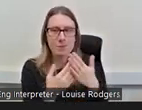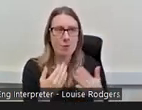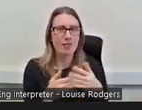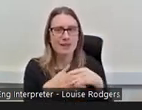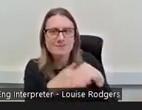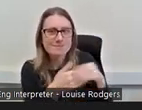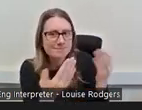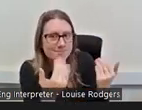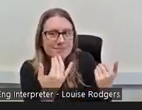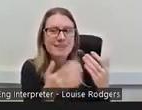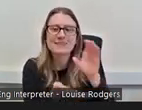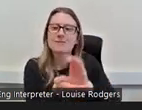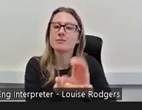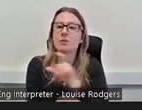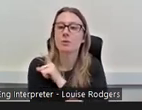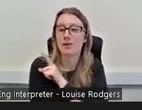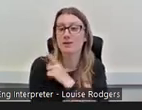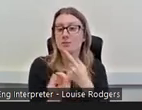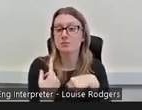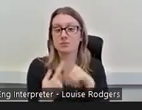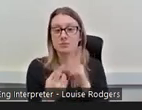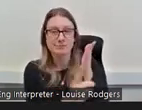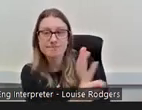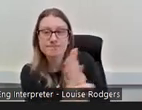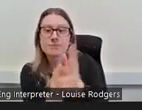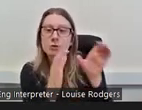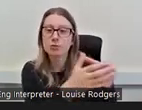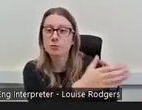because we have identified groups of people that we've identified don't engage with us